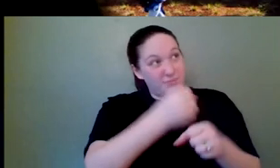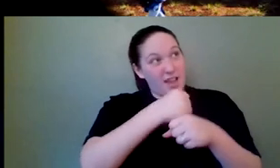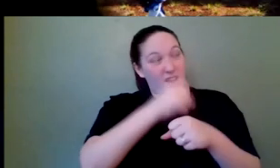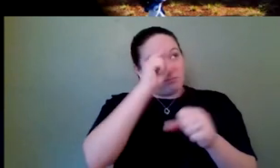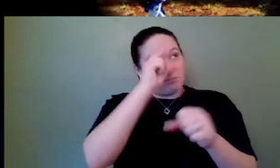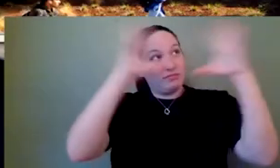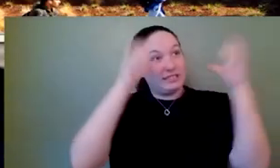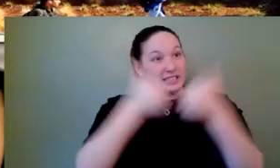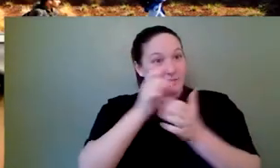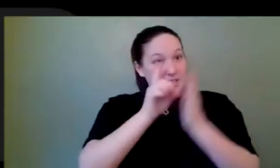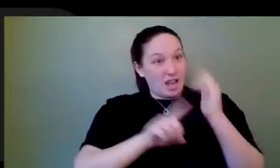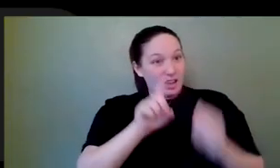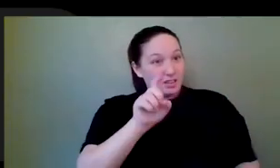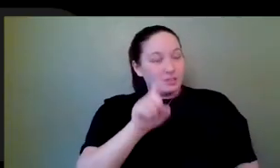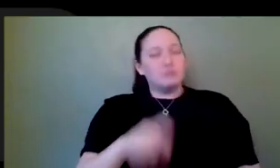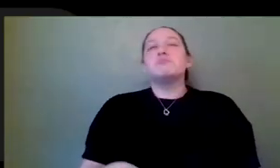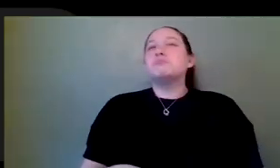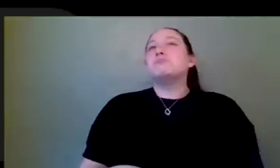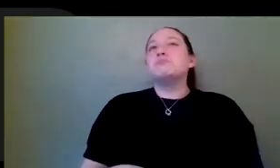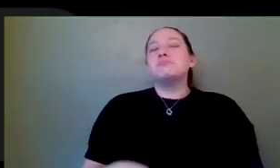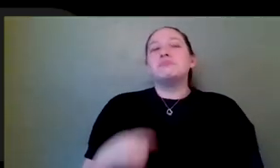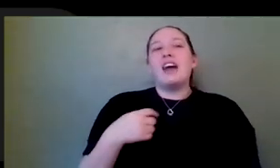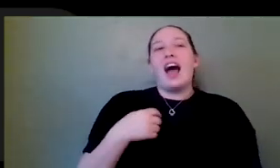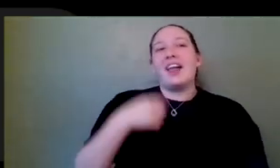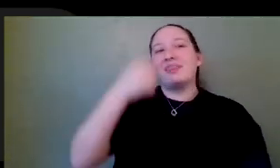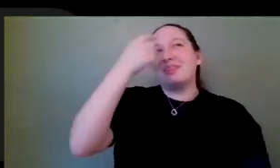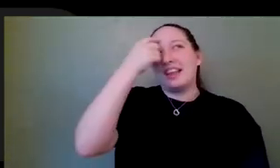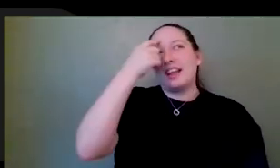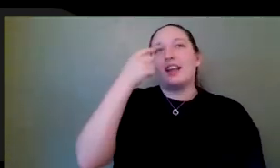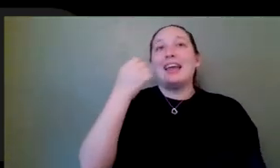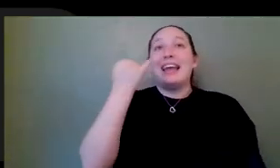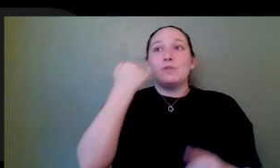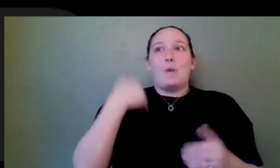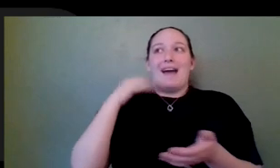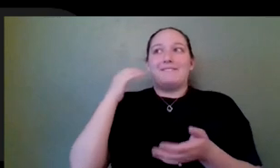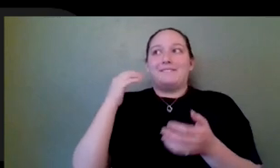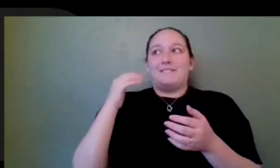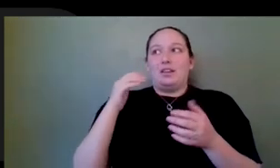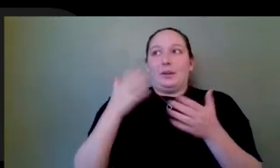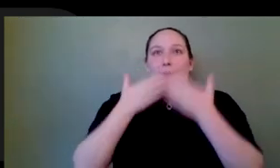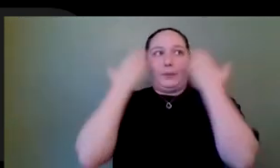experience? Yeah, I think that the less you have, the better opportunity you have to need to be